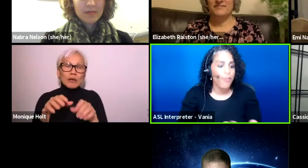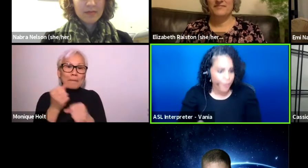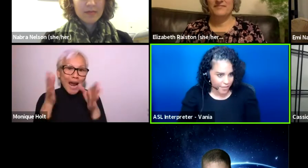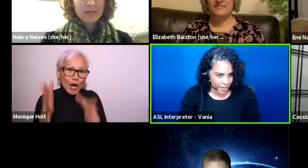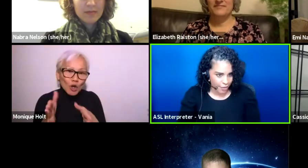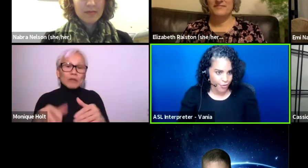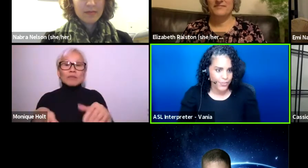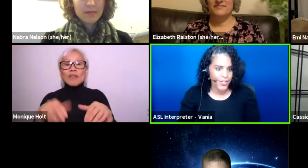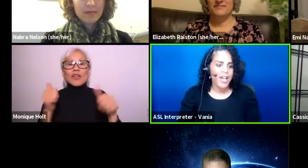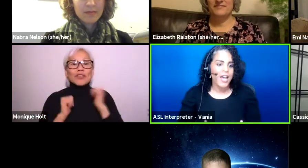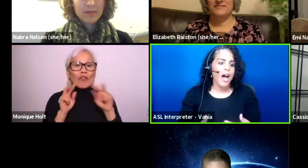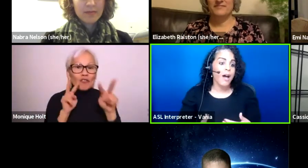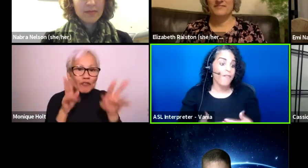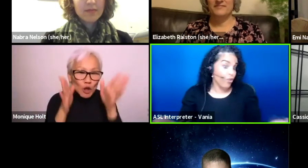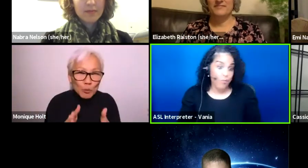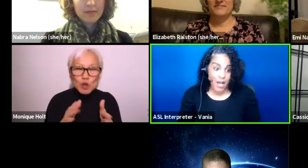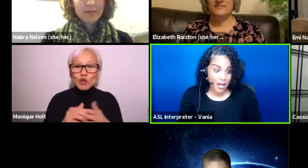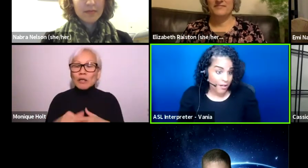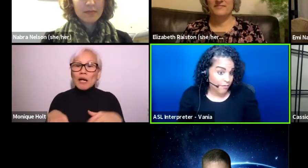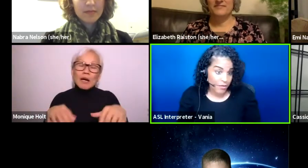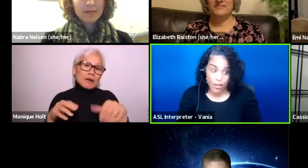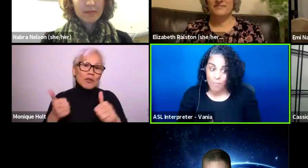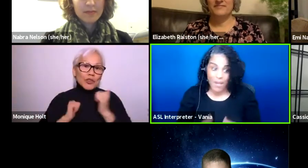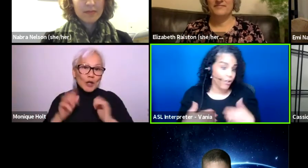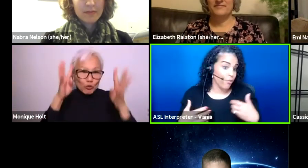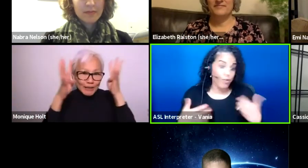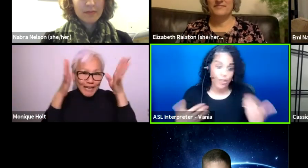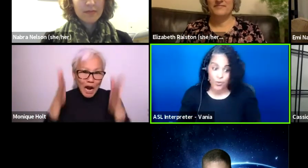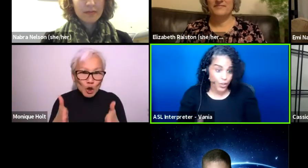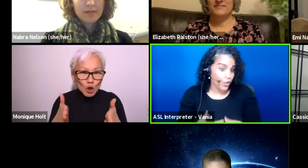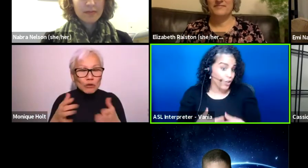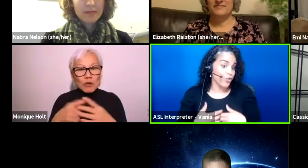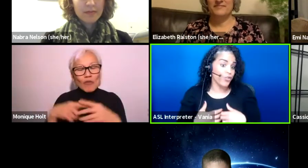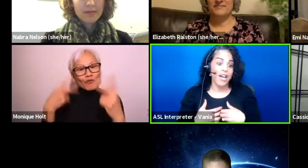other theaters, theater, you know, maker, producers,